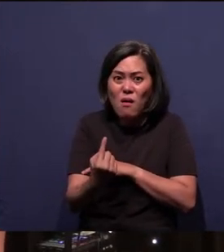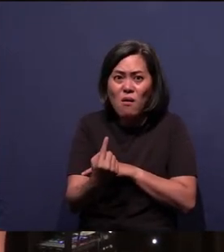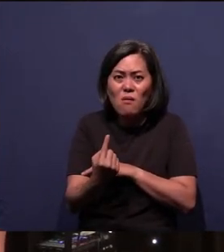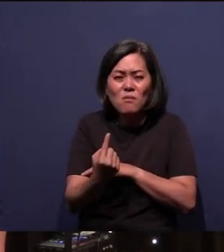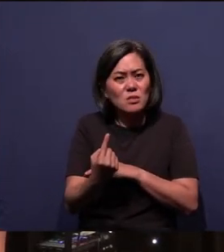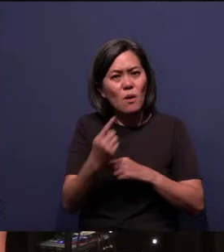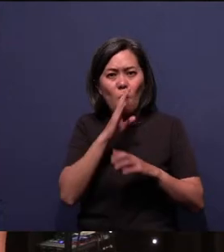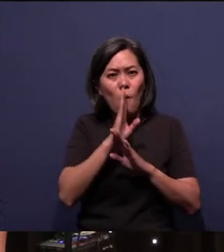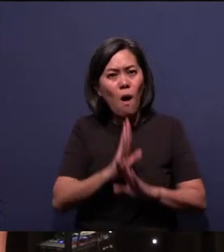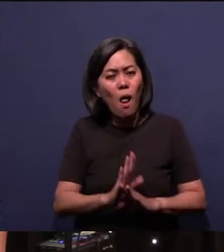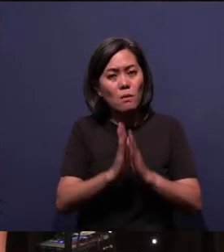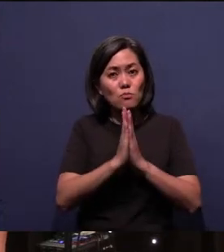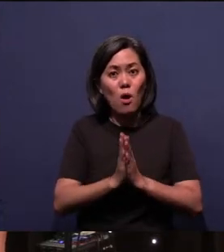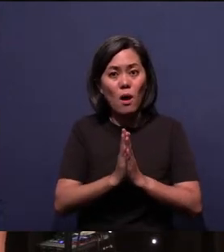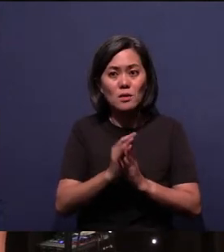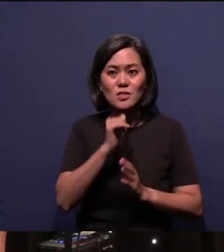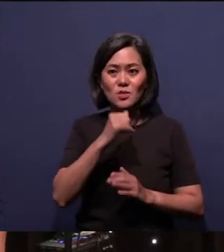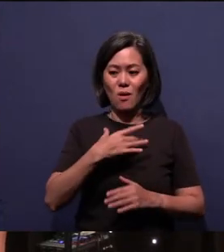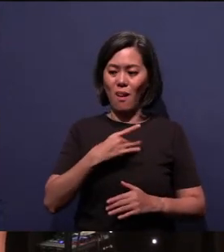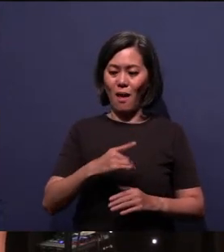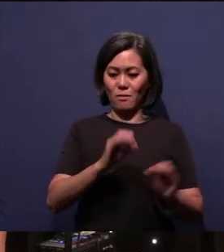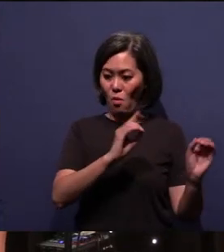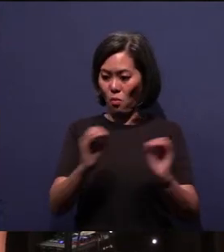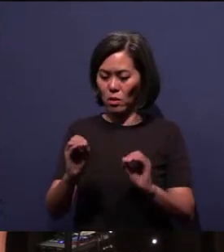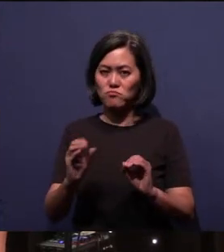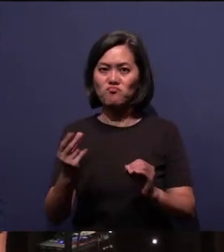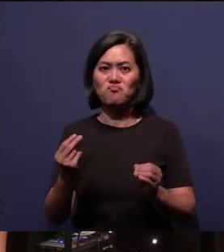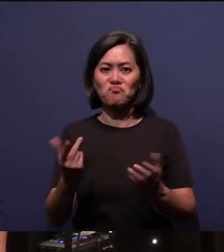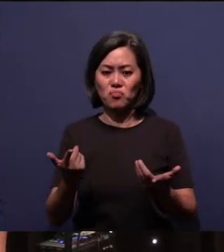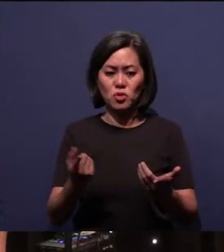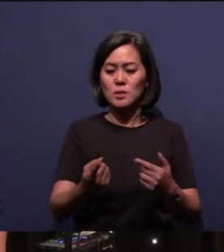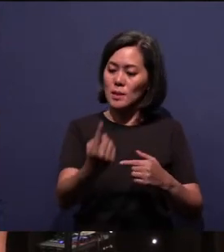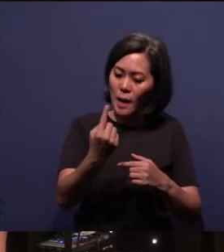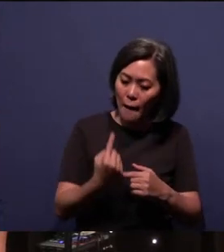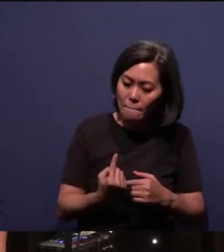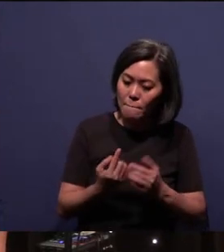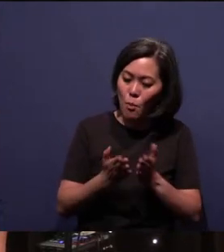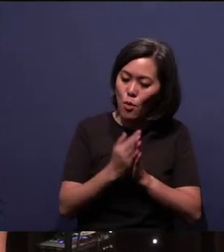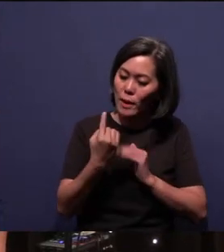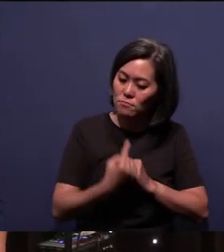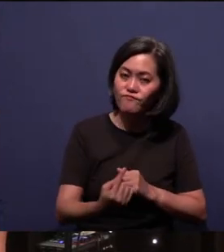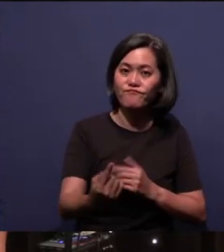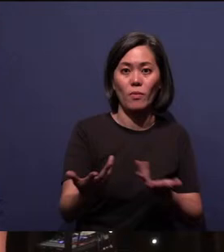And there was no organized thing, right? You just came and you just prayed, and there was a beautiful moment.